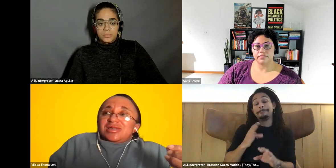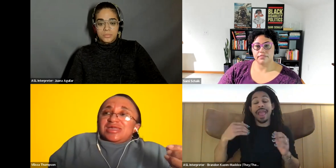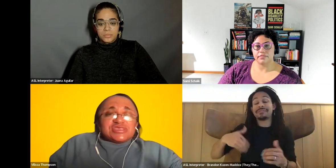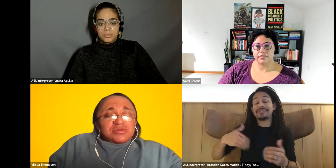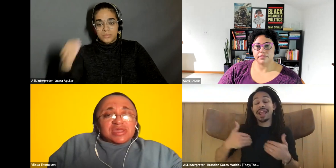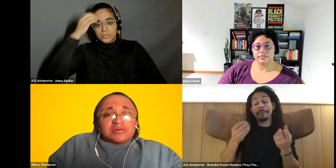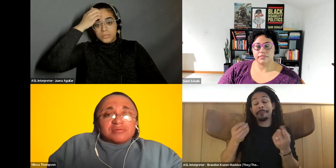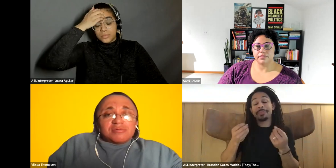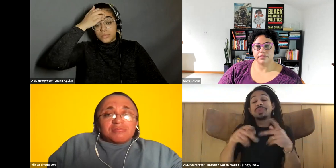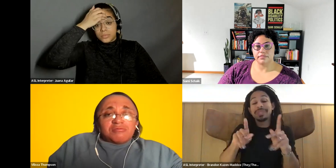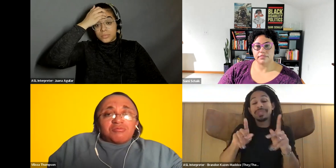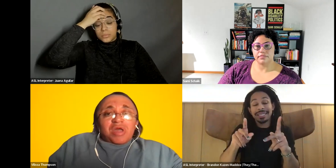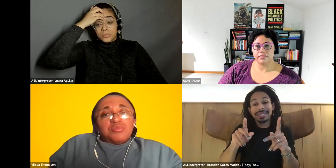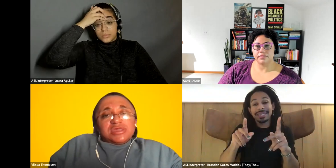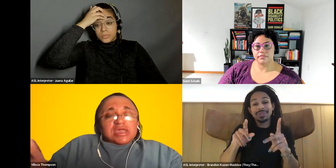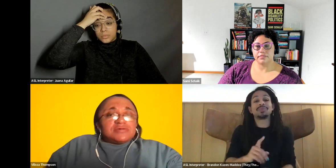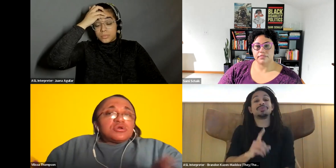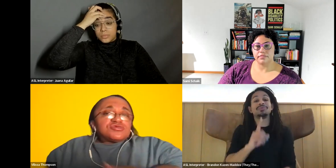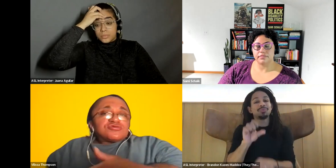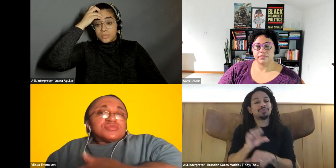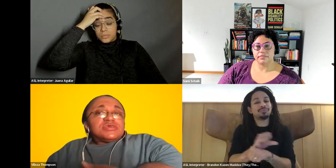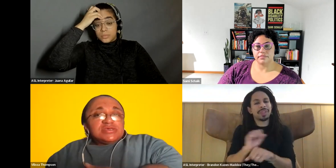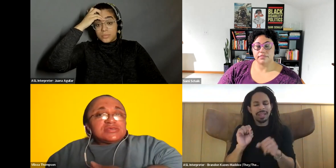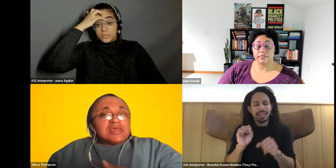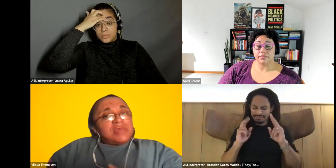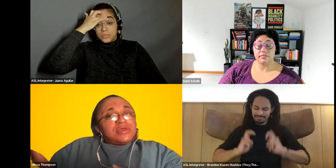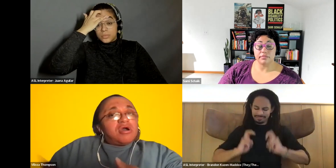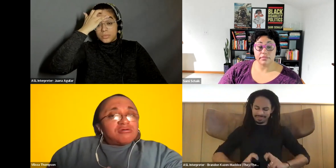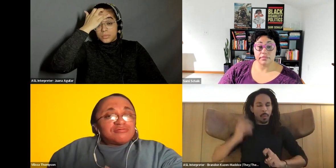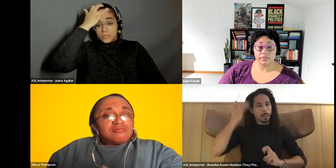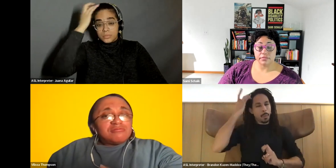Vilissa Thompson: integrate. Why, we carry on certain things that may be harmful